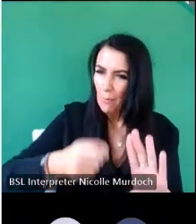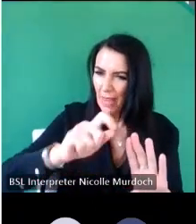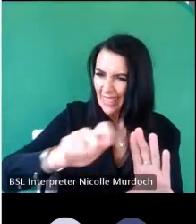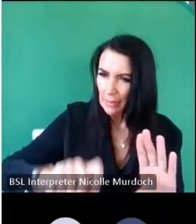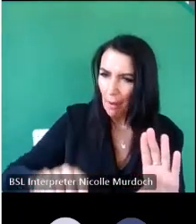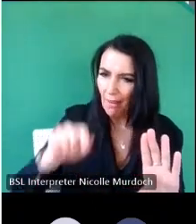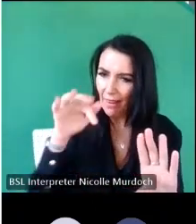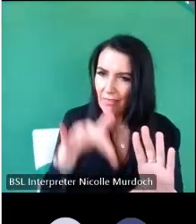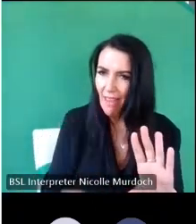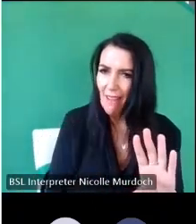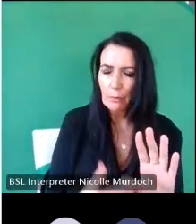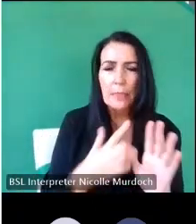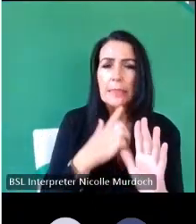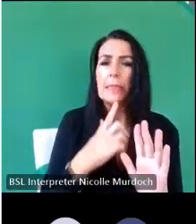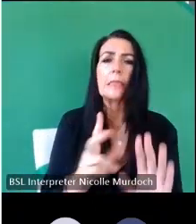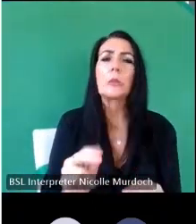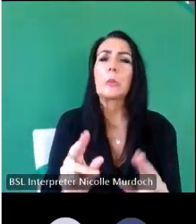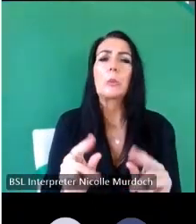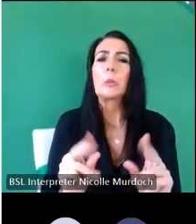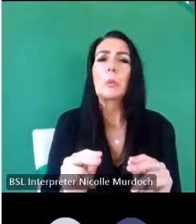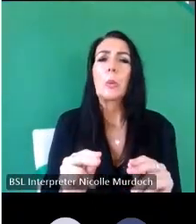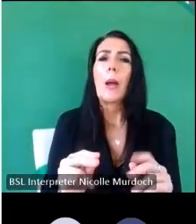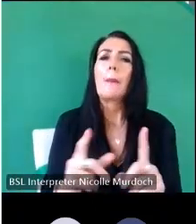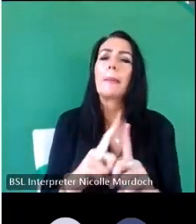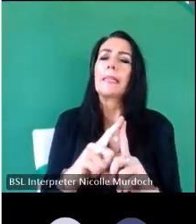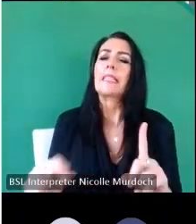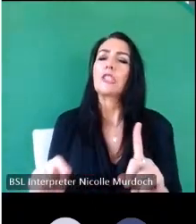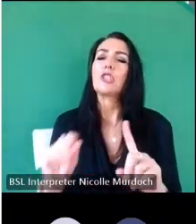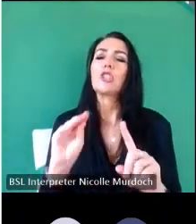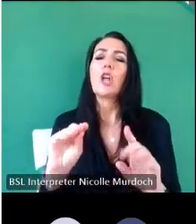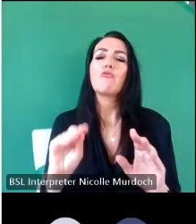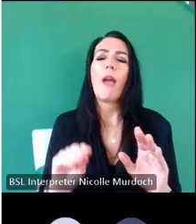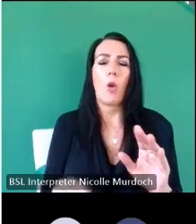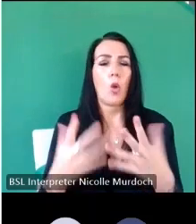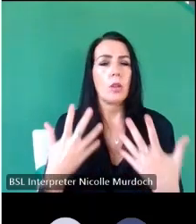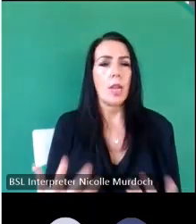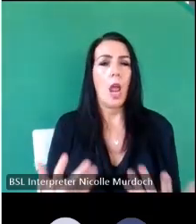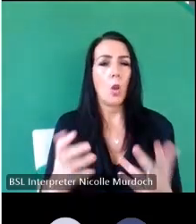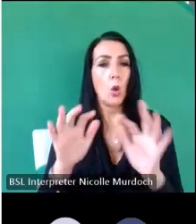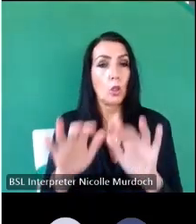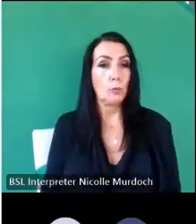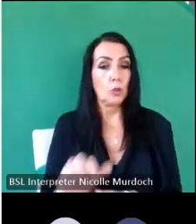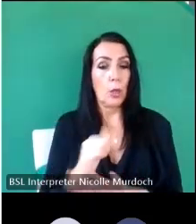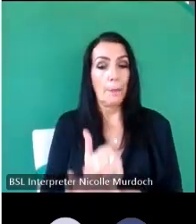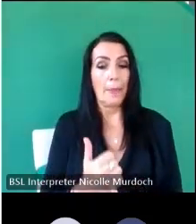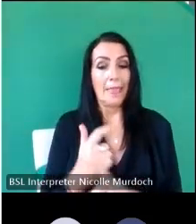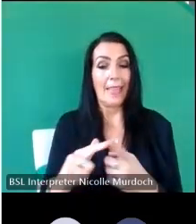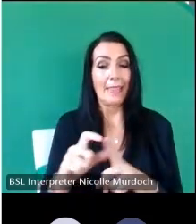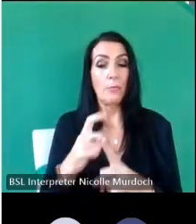argument is there's a digital record in a computer in Edinburgh with all that information on it which